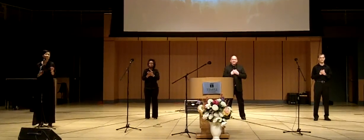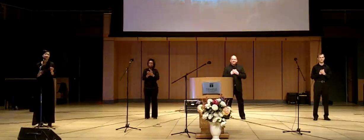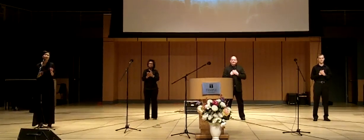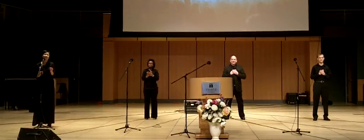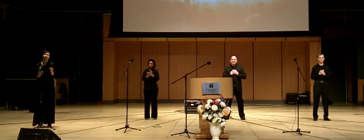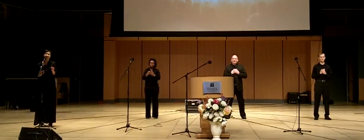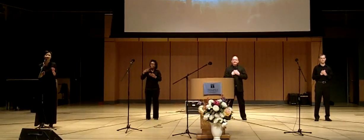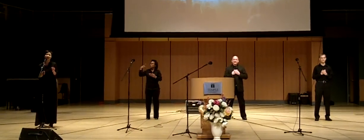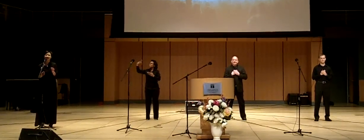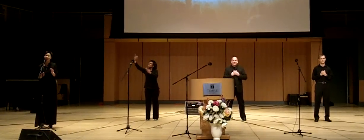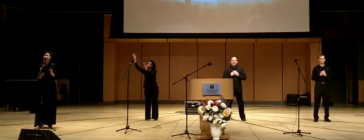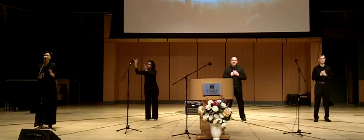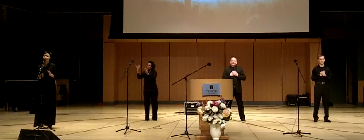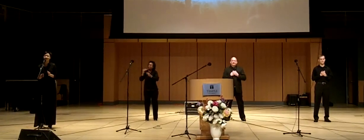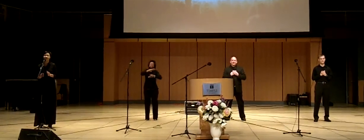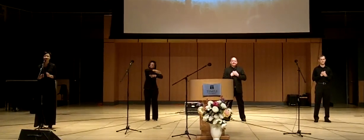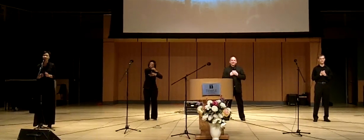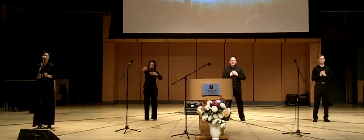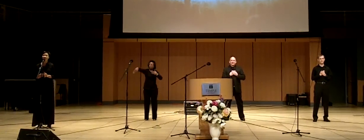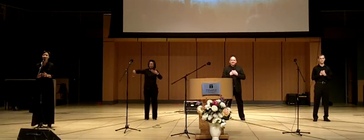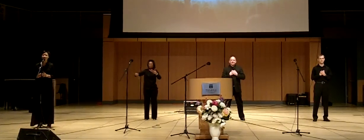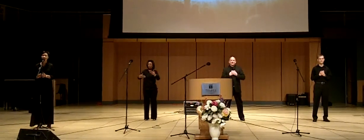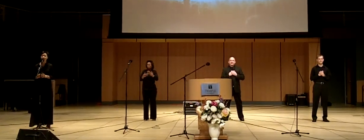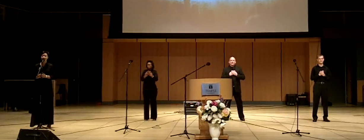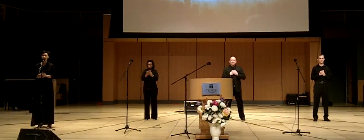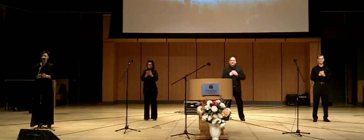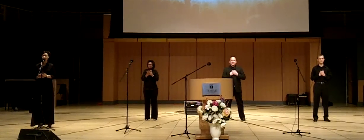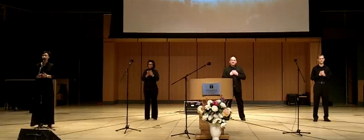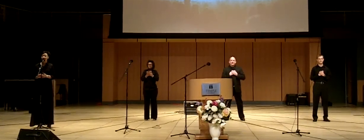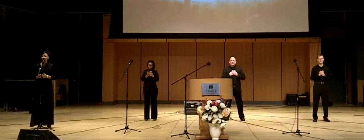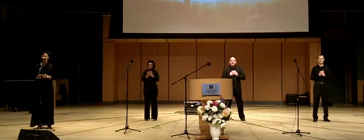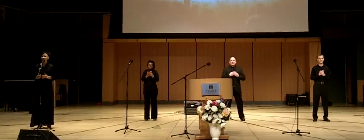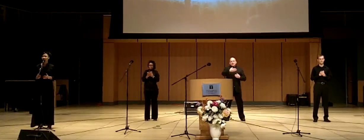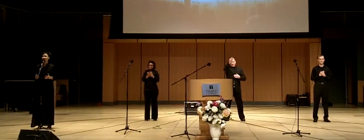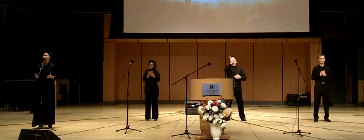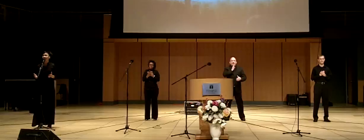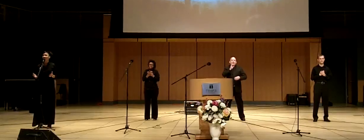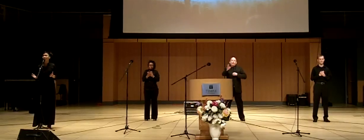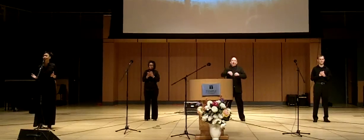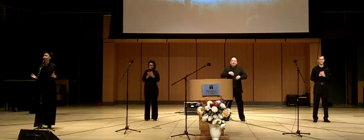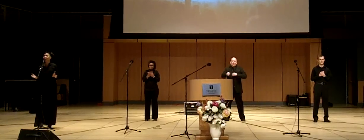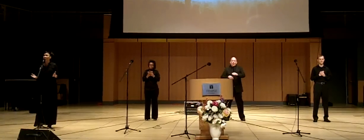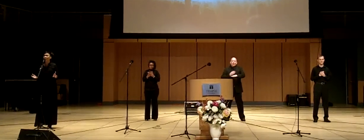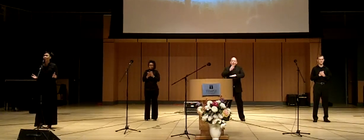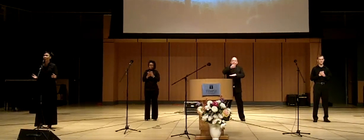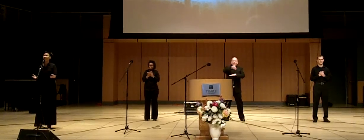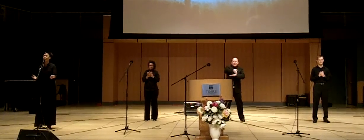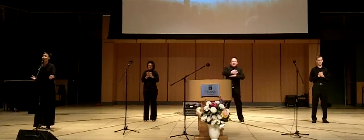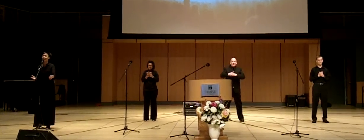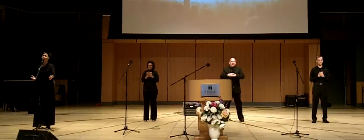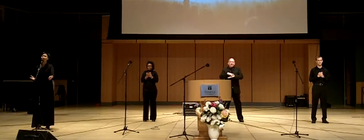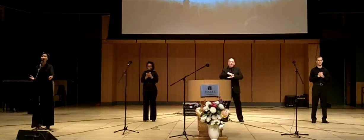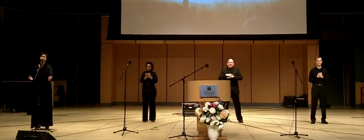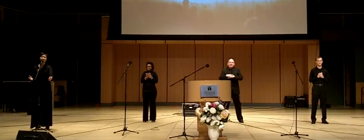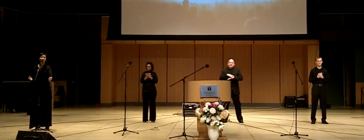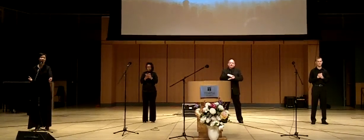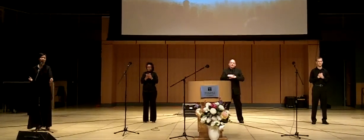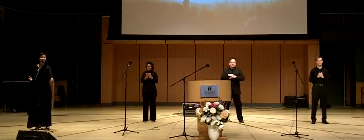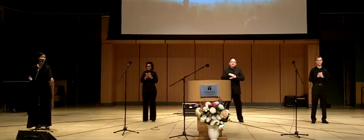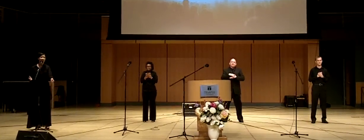Their all, He wants it all And there's a God that walks over the earth